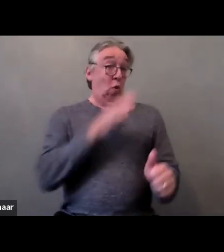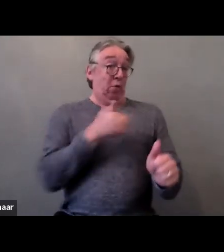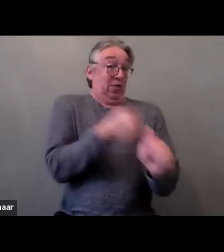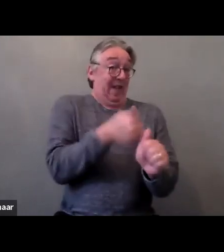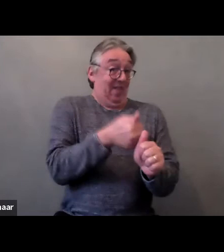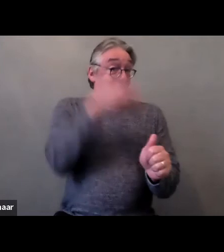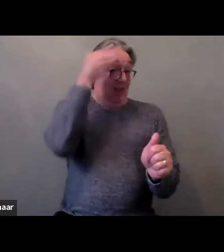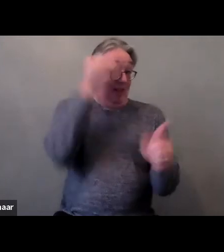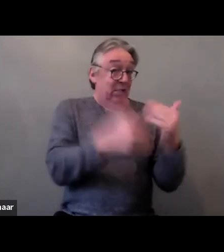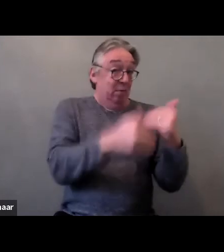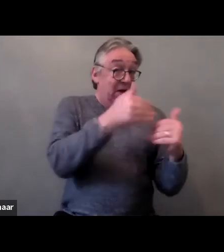Next slide?